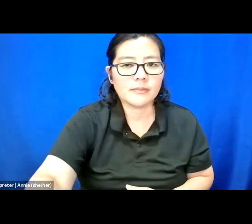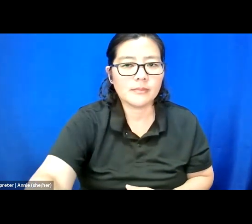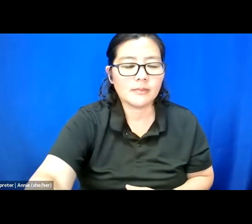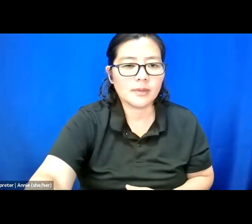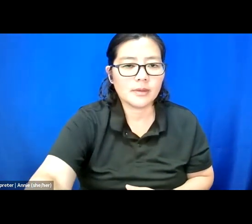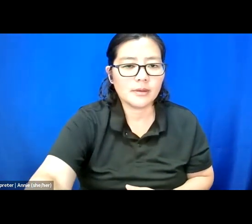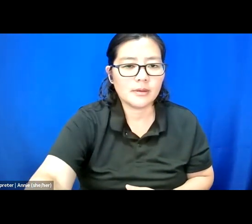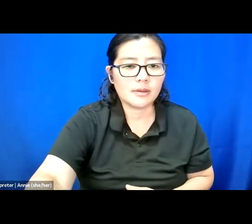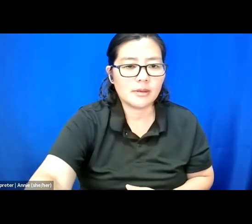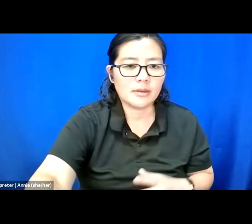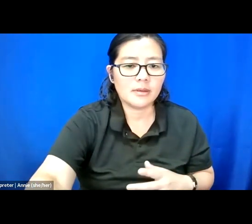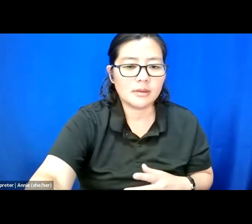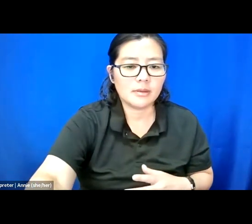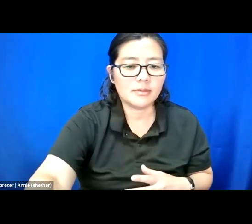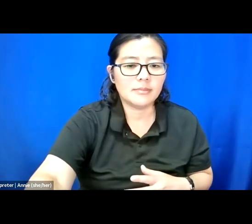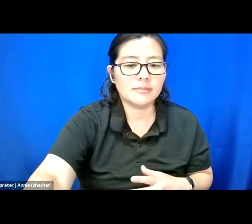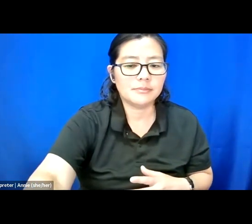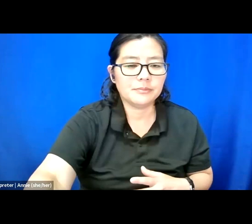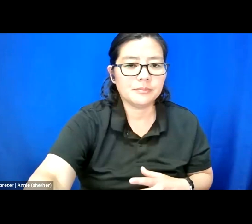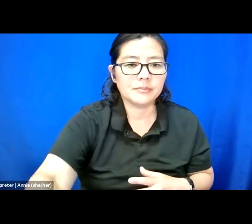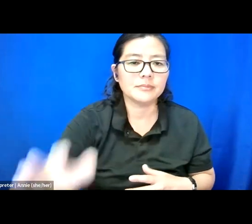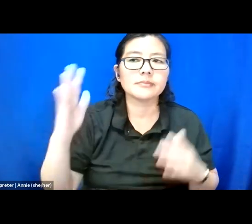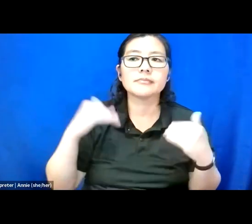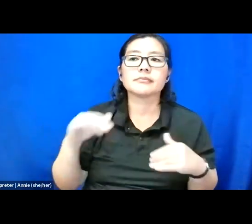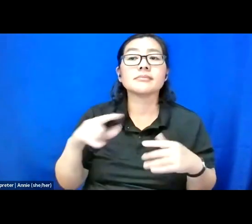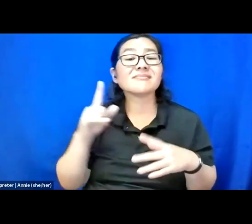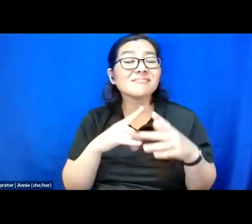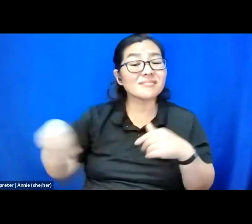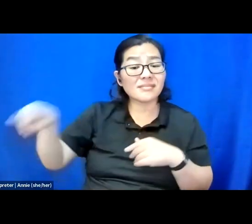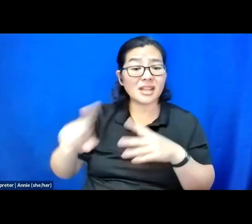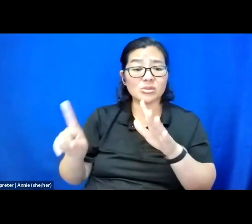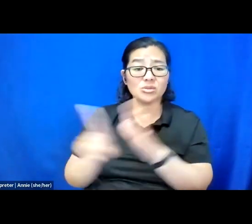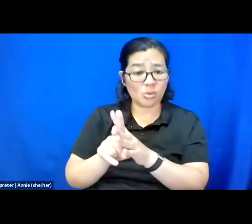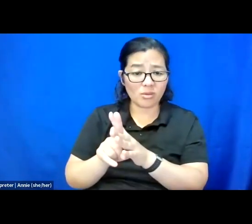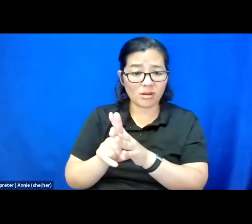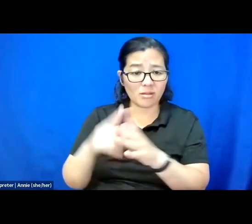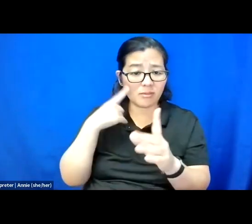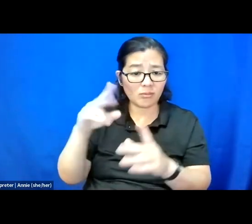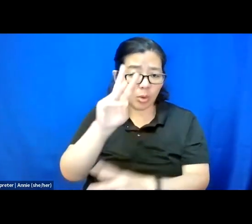The second time that they showed up for a wellness check,